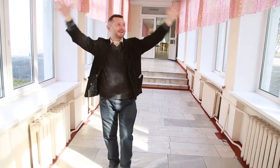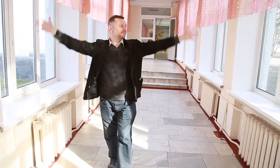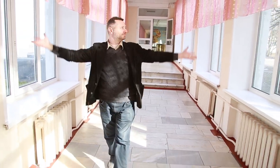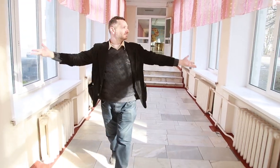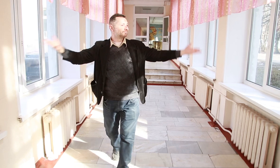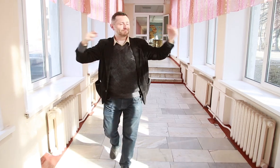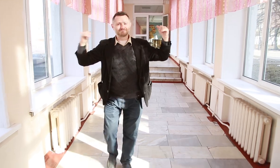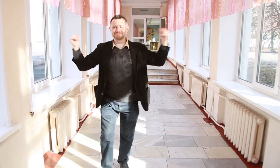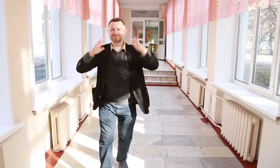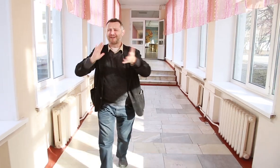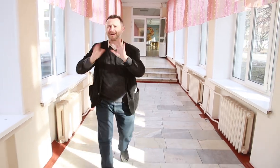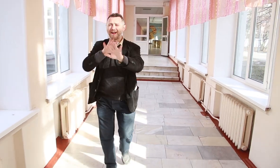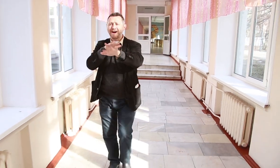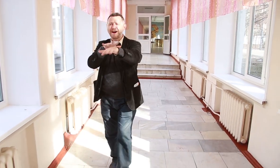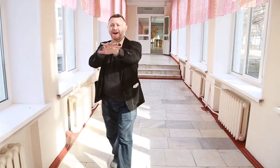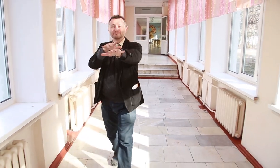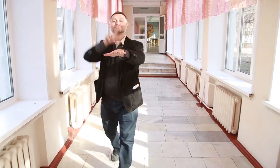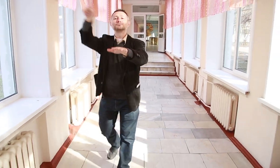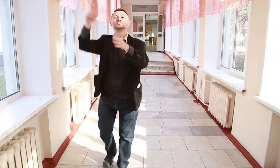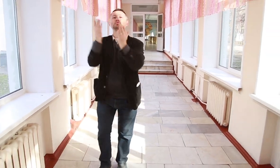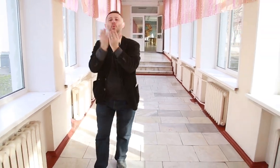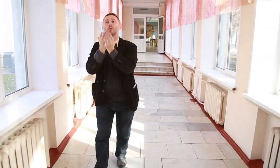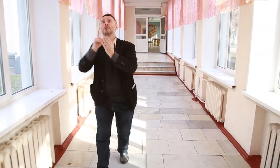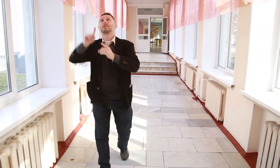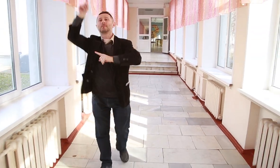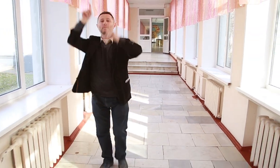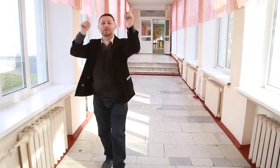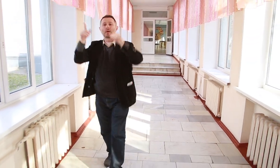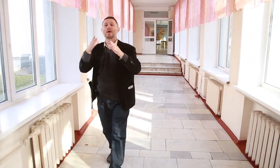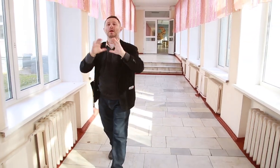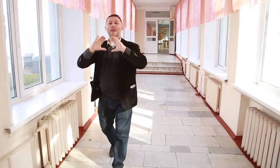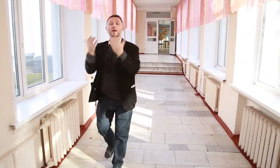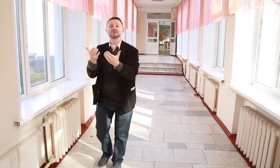now things are stable, aren’t they? Are you